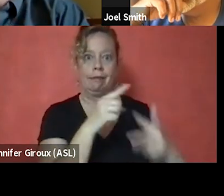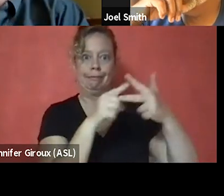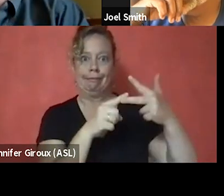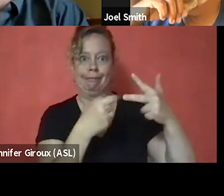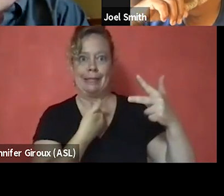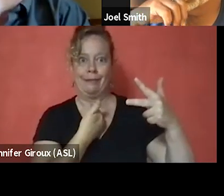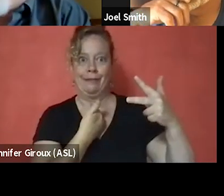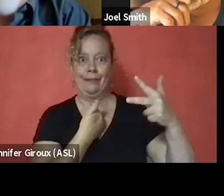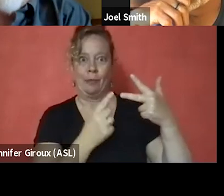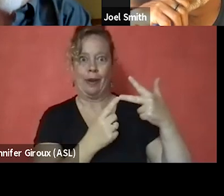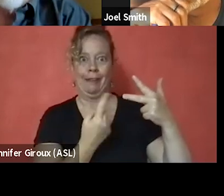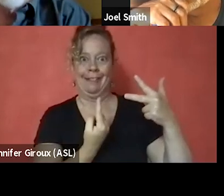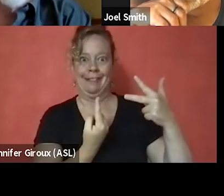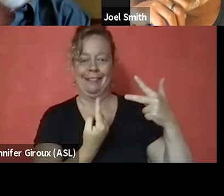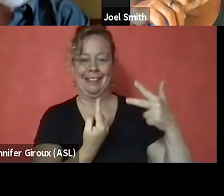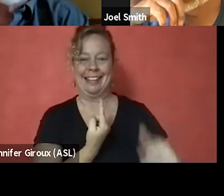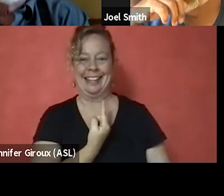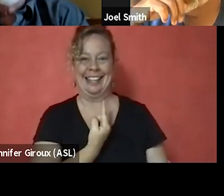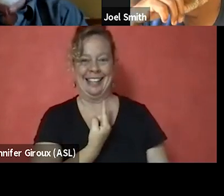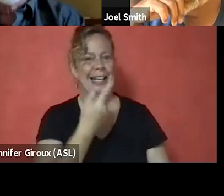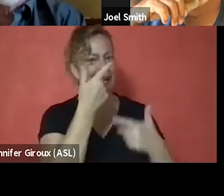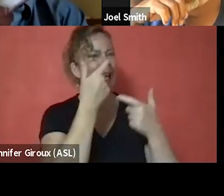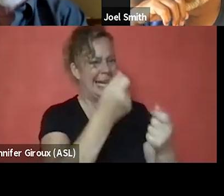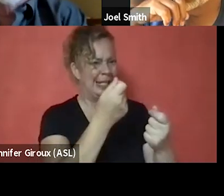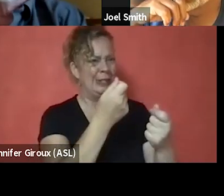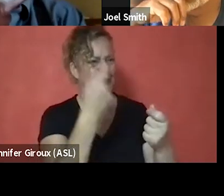And so, very interesting lens for me to speak on.